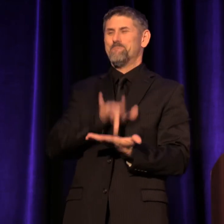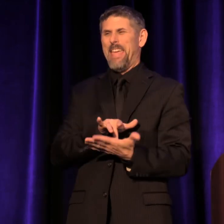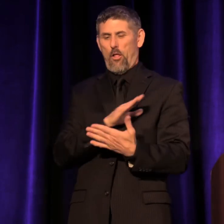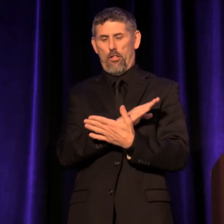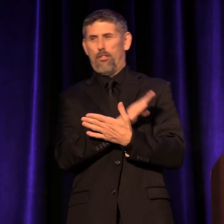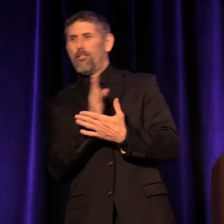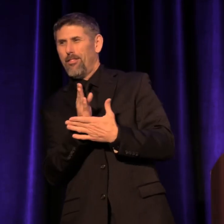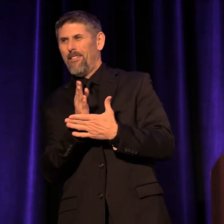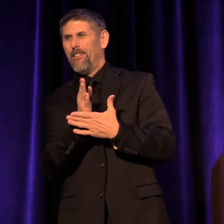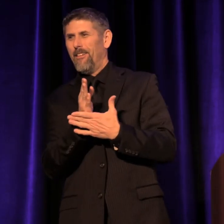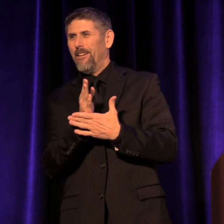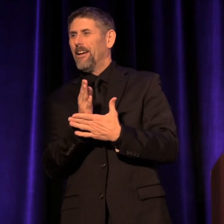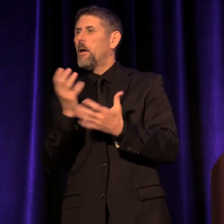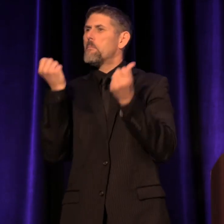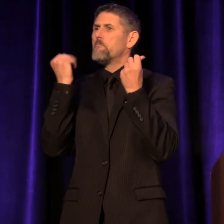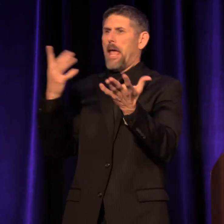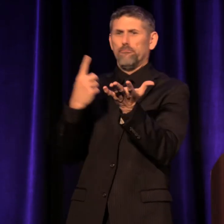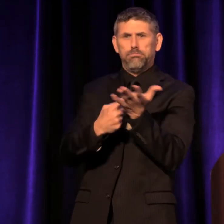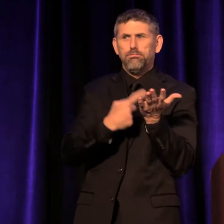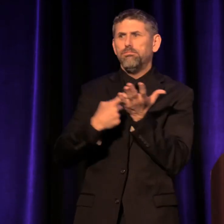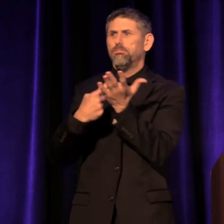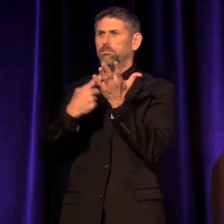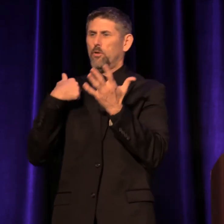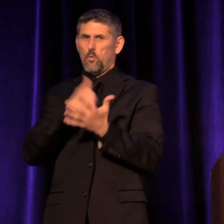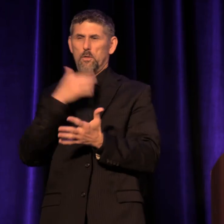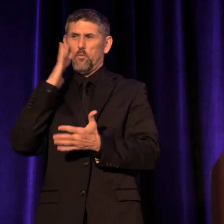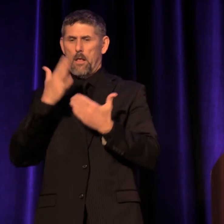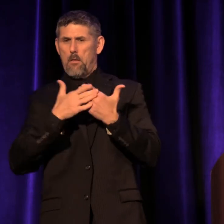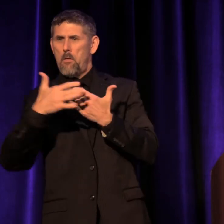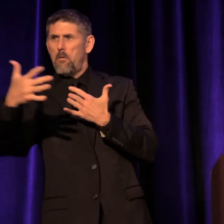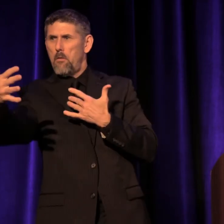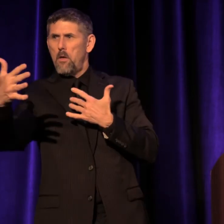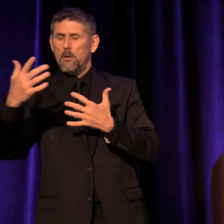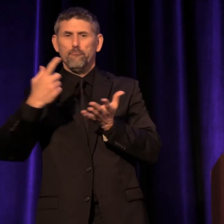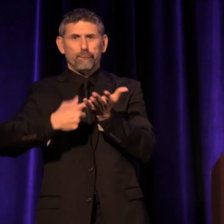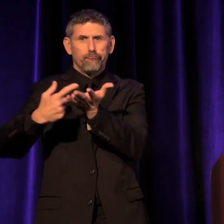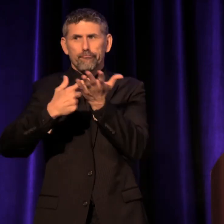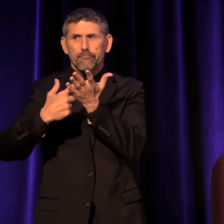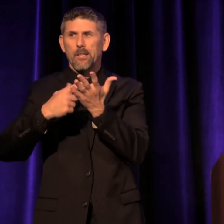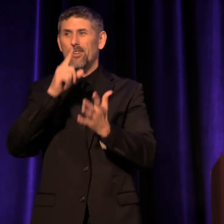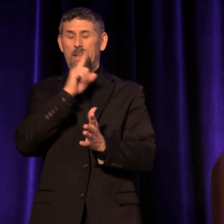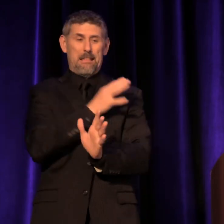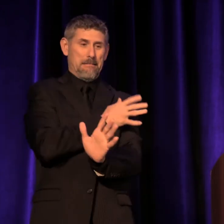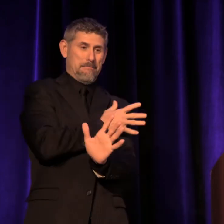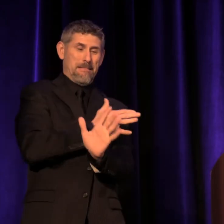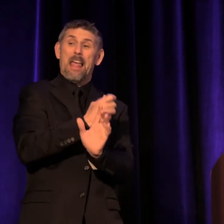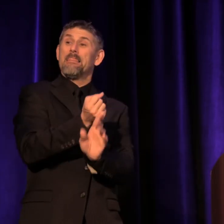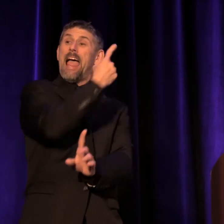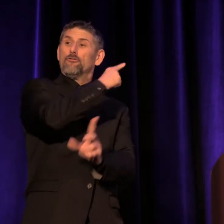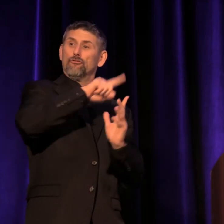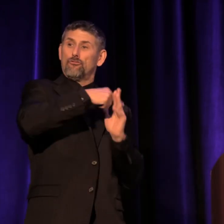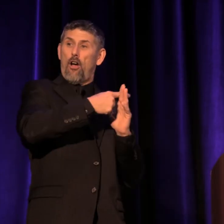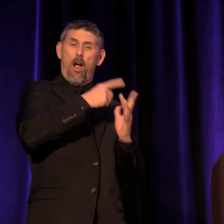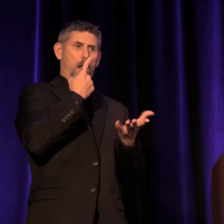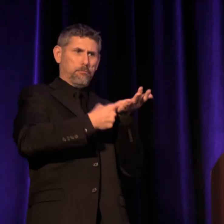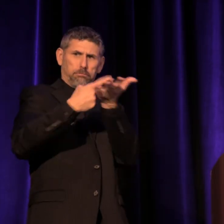So many of the conversations we'll be having over the next three days are picking up where we left off last year in Washington DC.